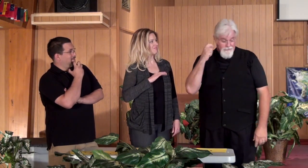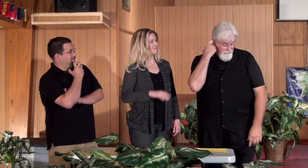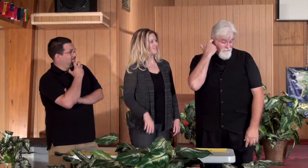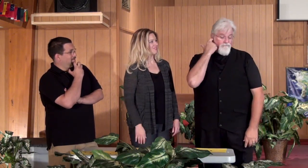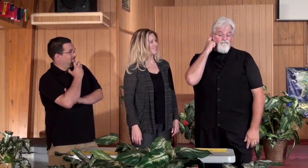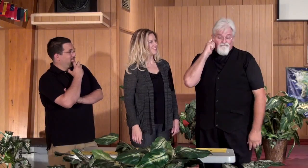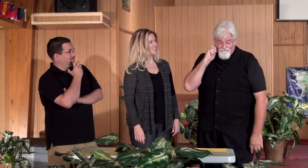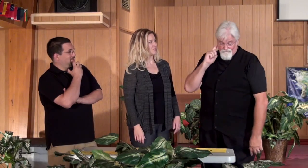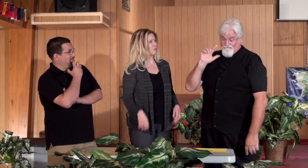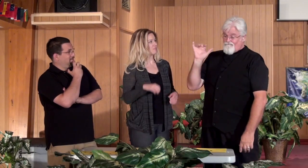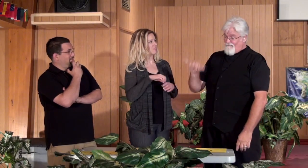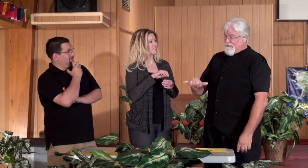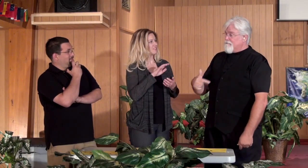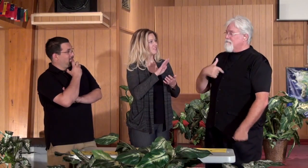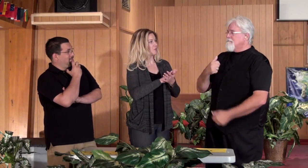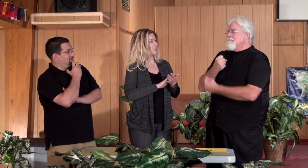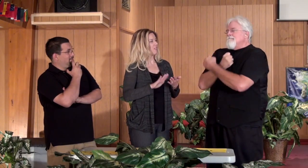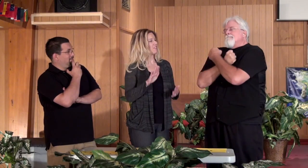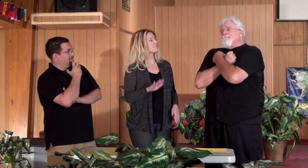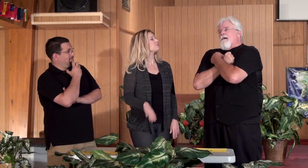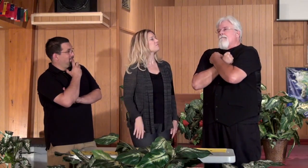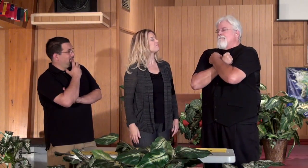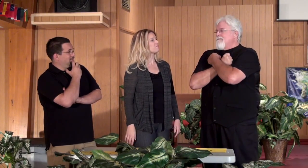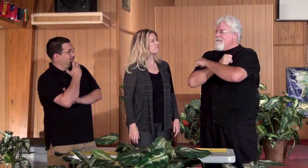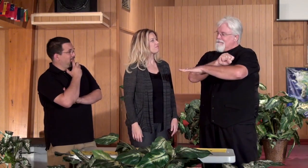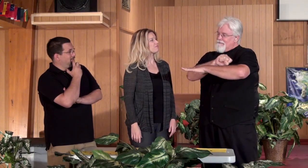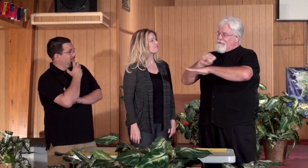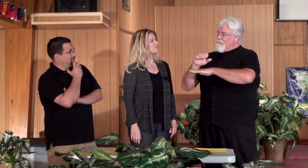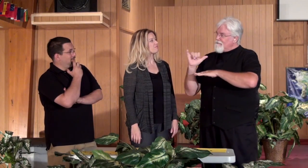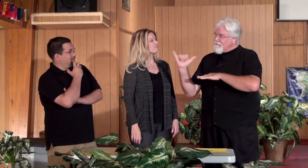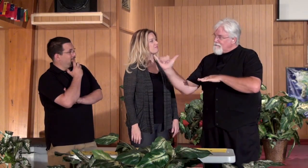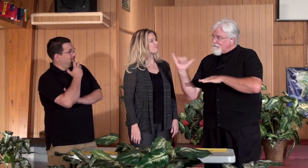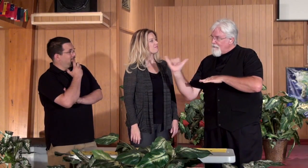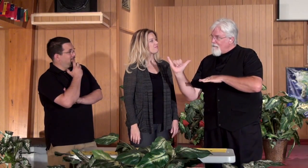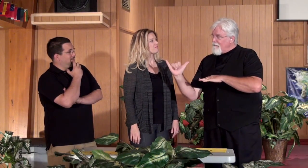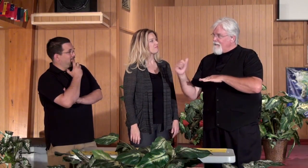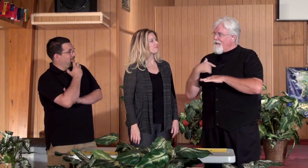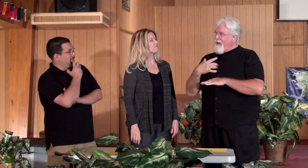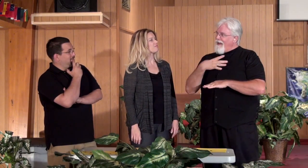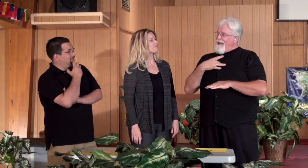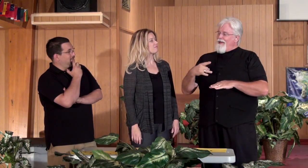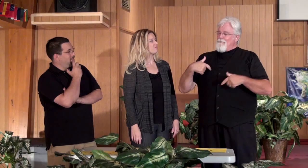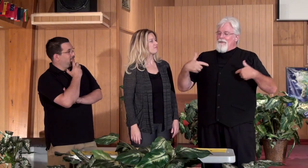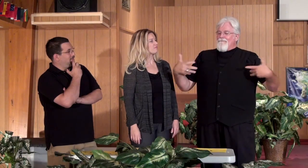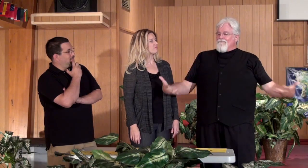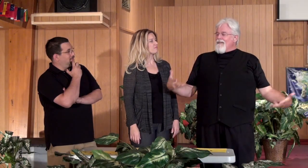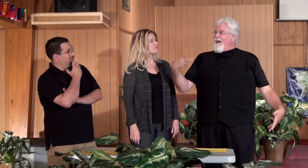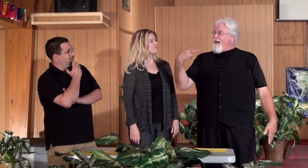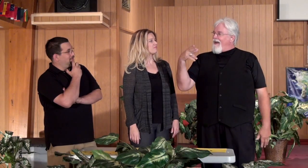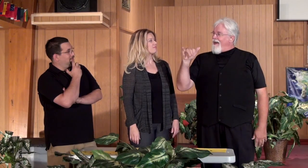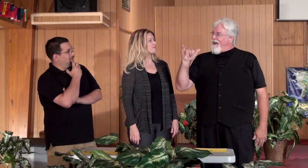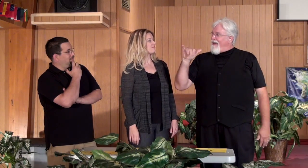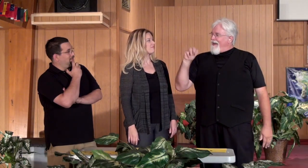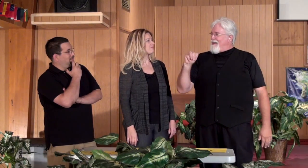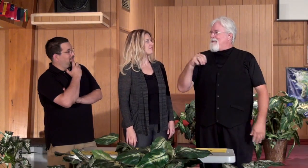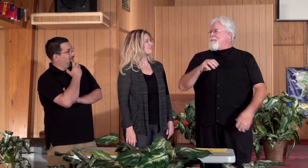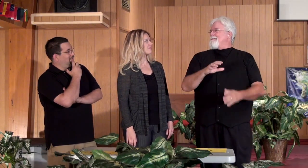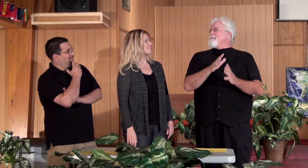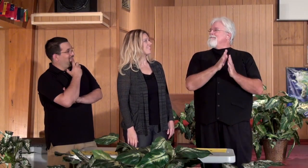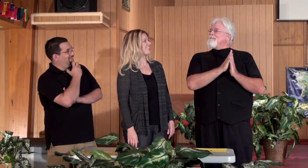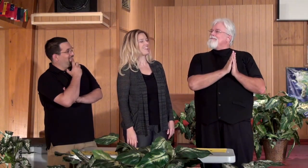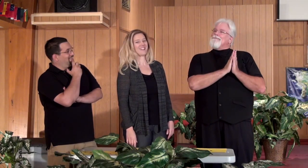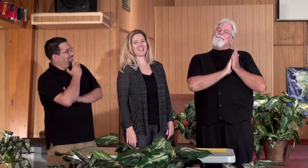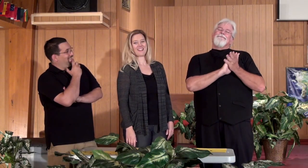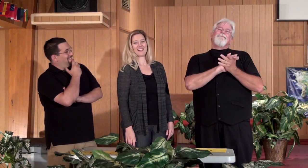Mark: Yep. In college I loved the stage just like Ryan. You know I'm a big fat ham!